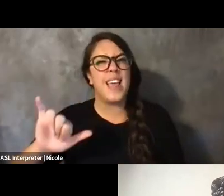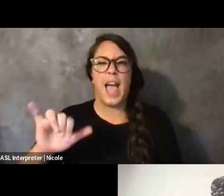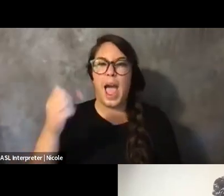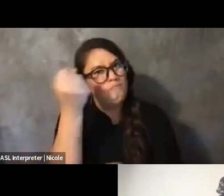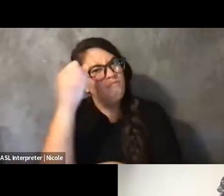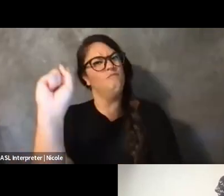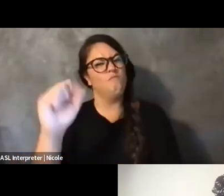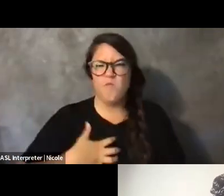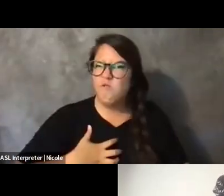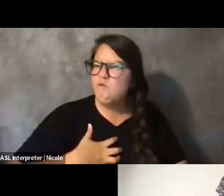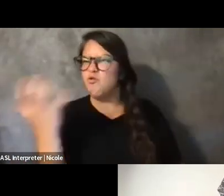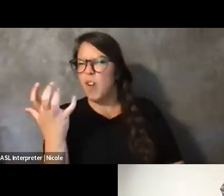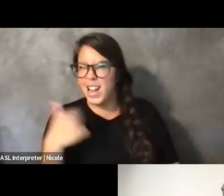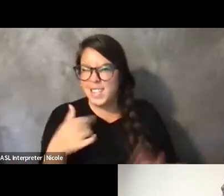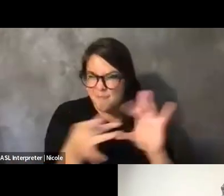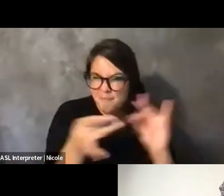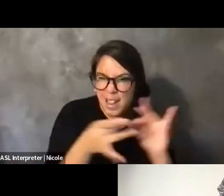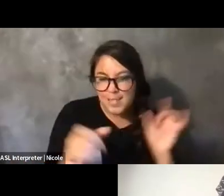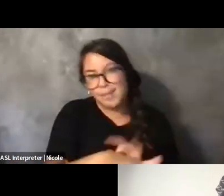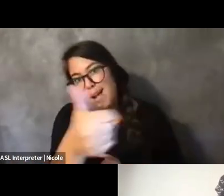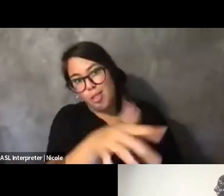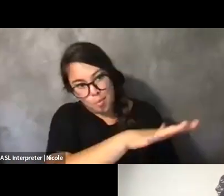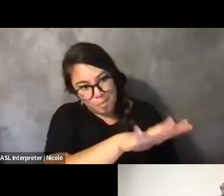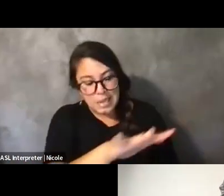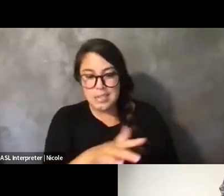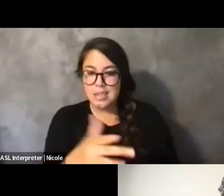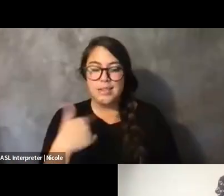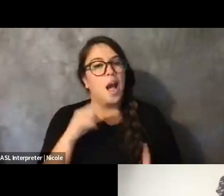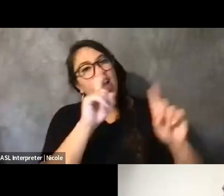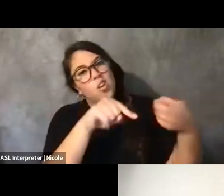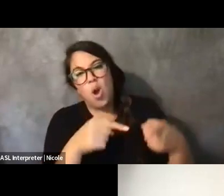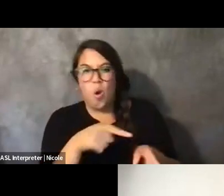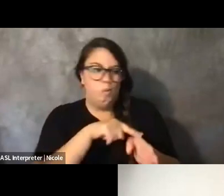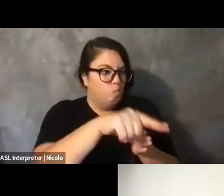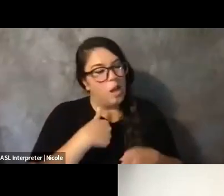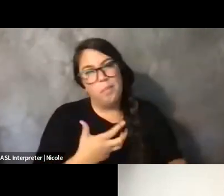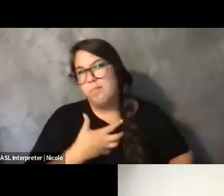in other, like, spaces for this fellowship where I'm just, like, really mad that we have to even do that, you know?